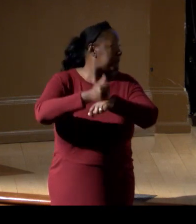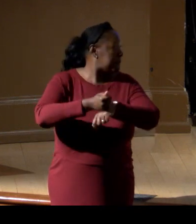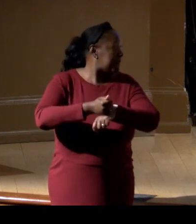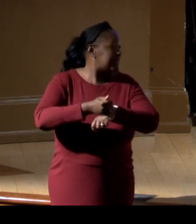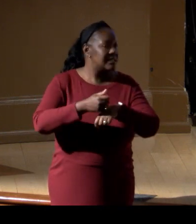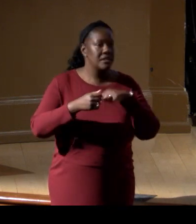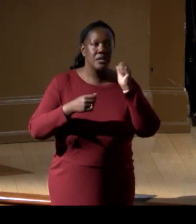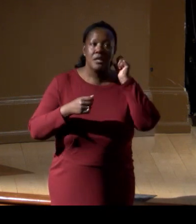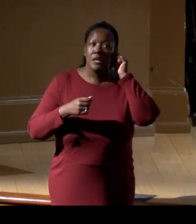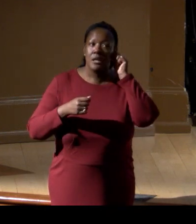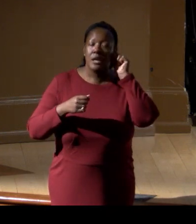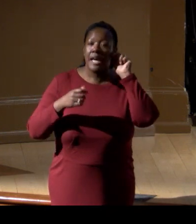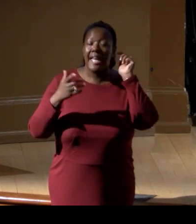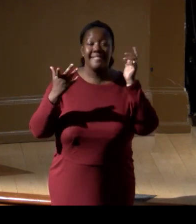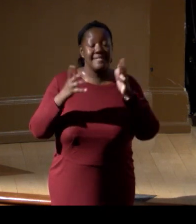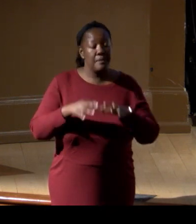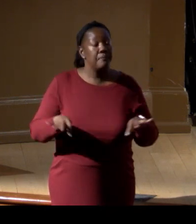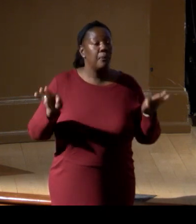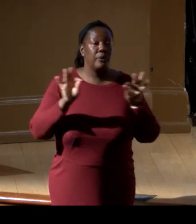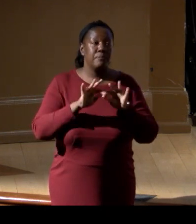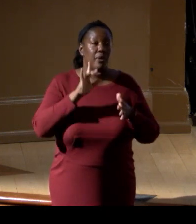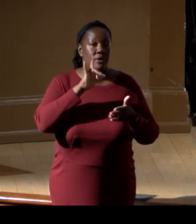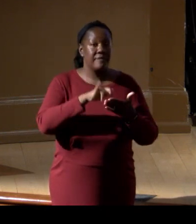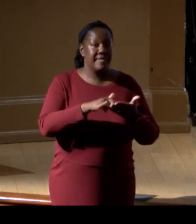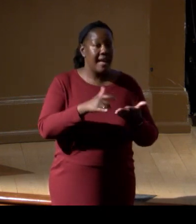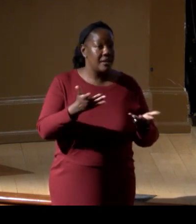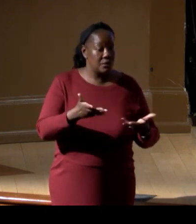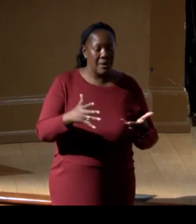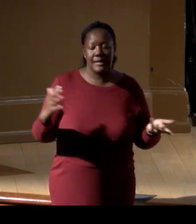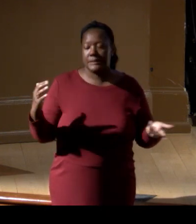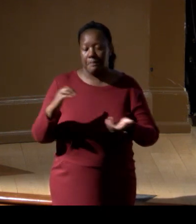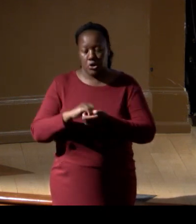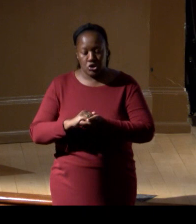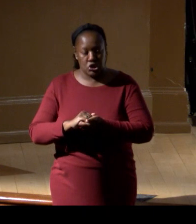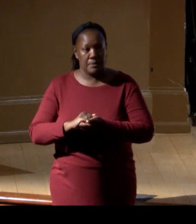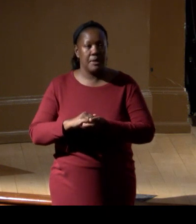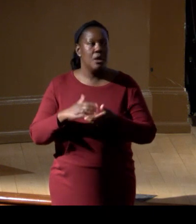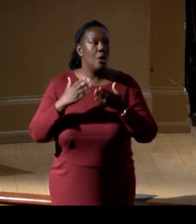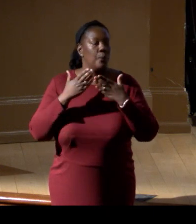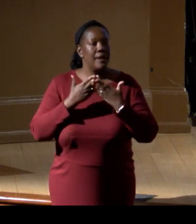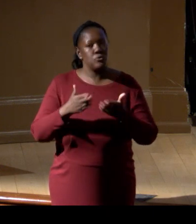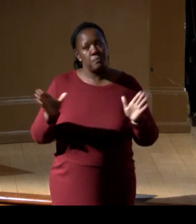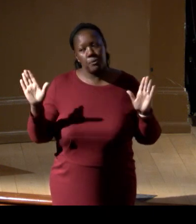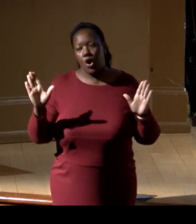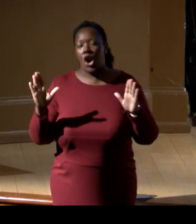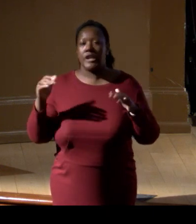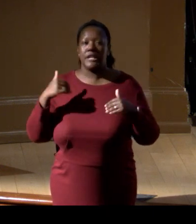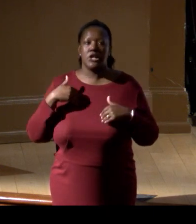and that's partnerships. To broaden the scope of partners to maybe non-traditional partners,